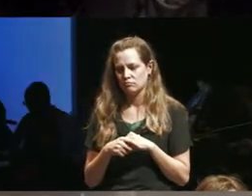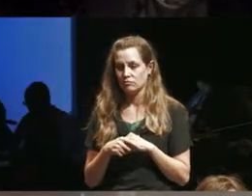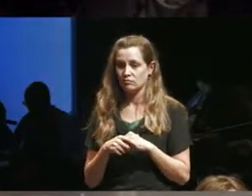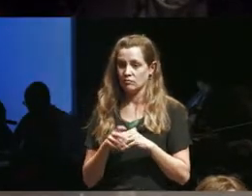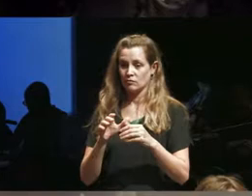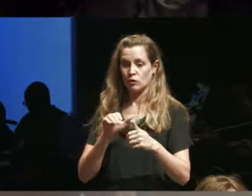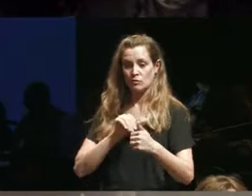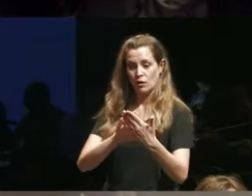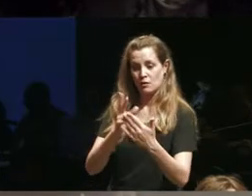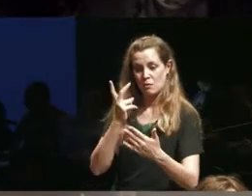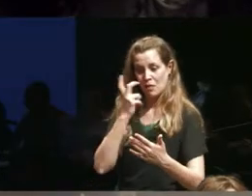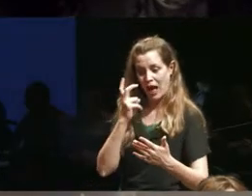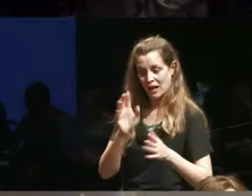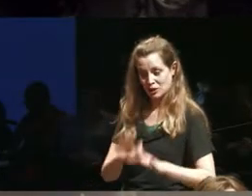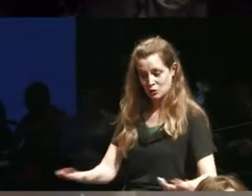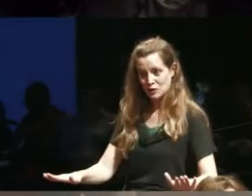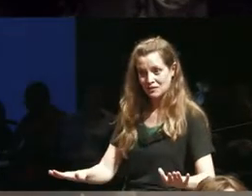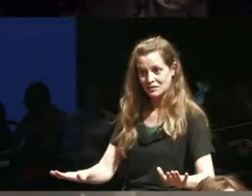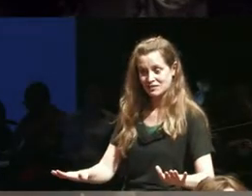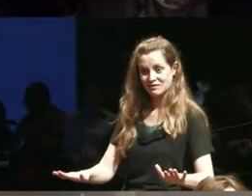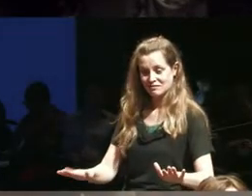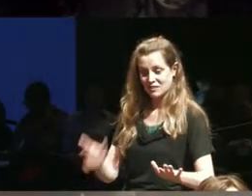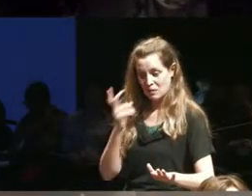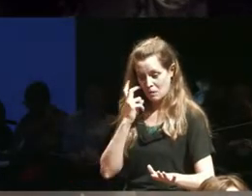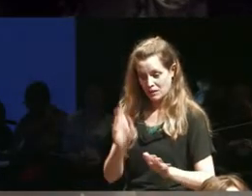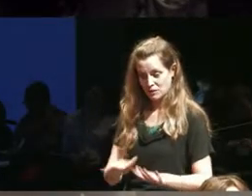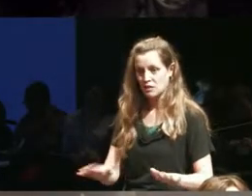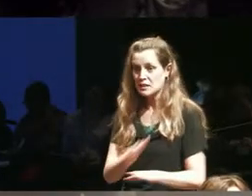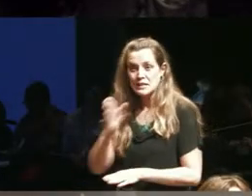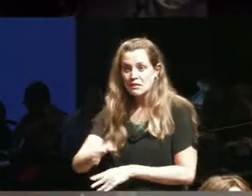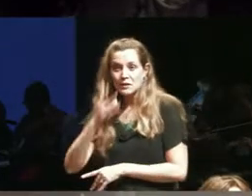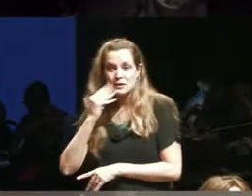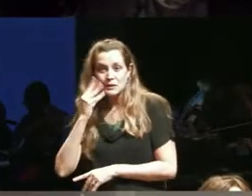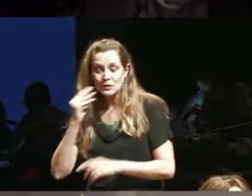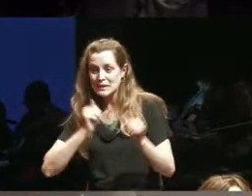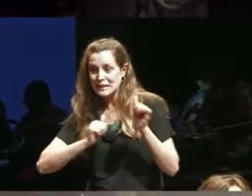children in theater who have never experienced theater before then I'm